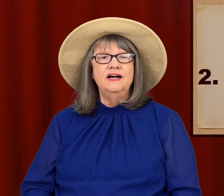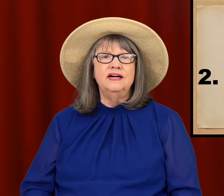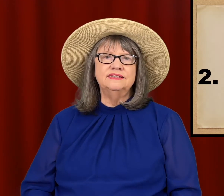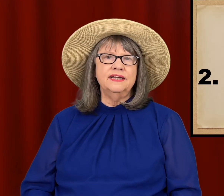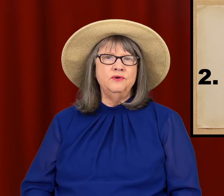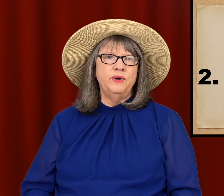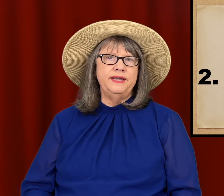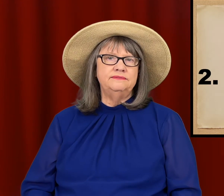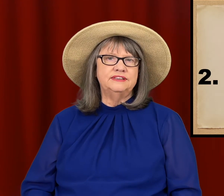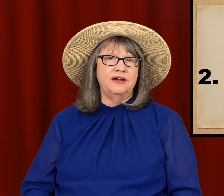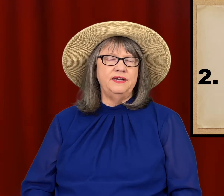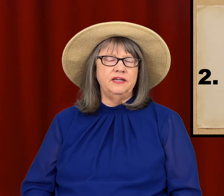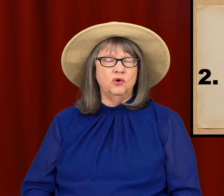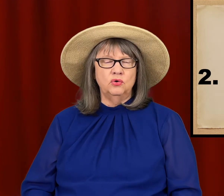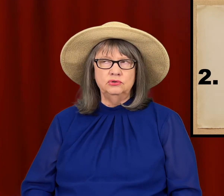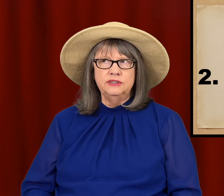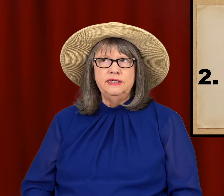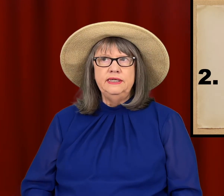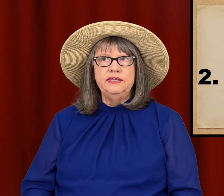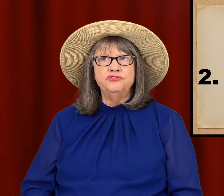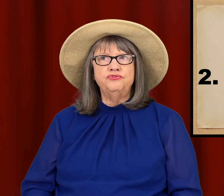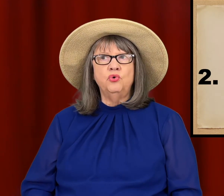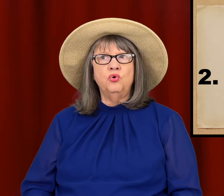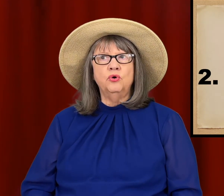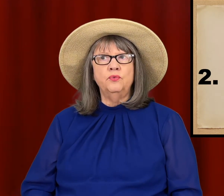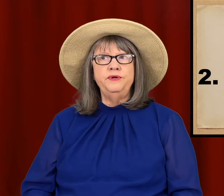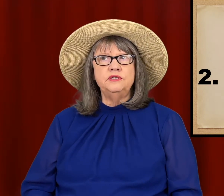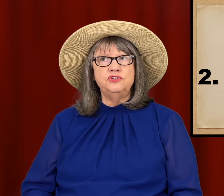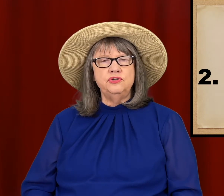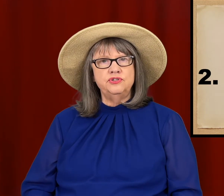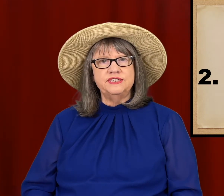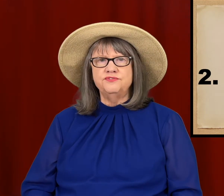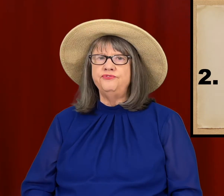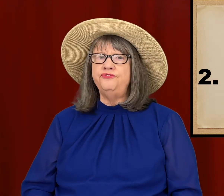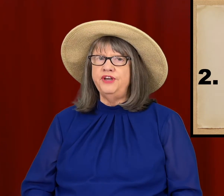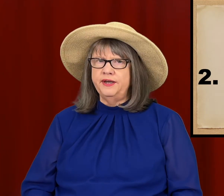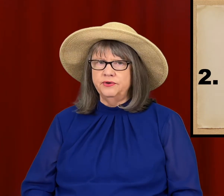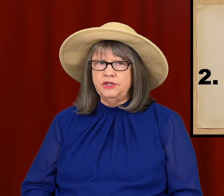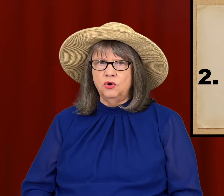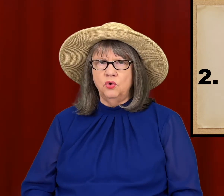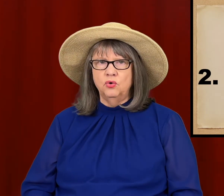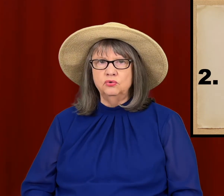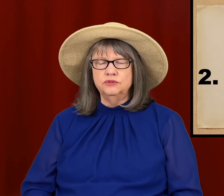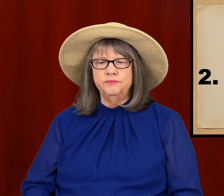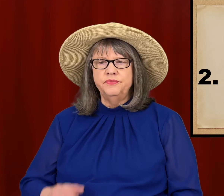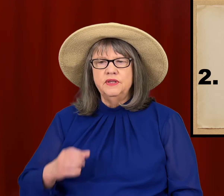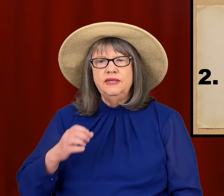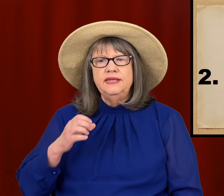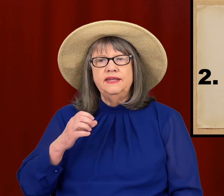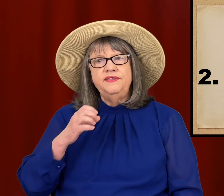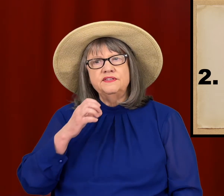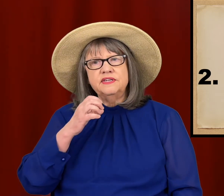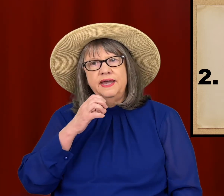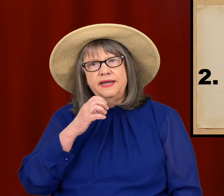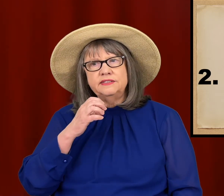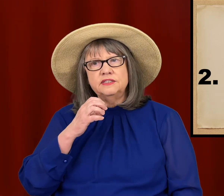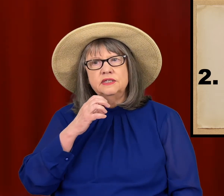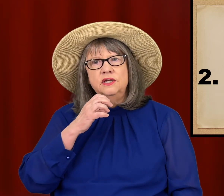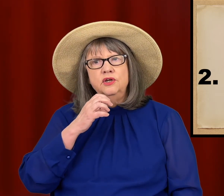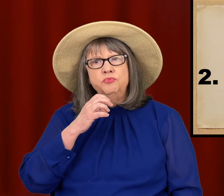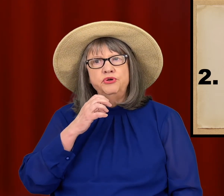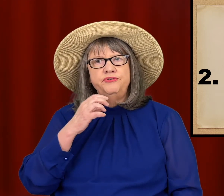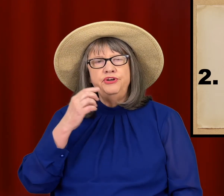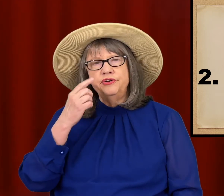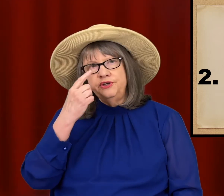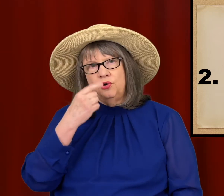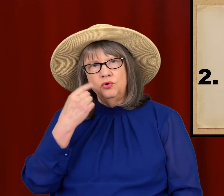A second way of signing OLD is for when it's used as VERY-OLD. In this case put a very old